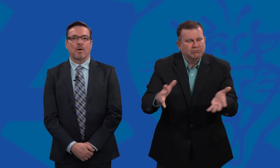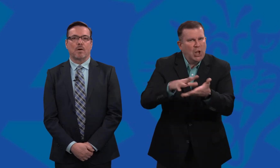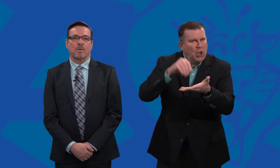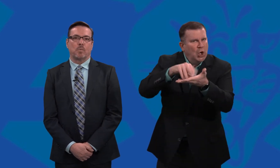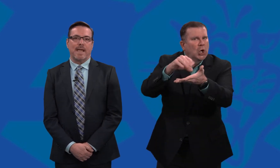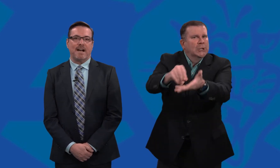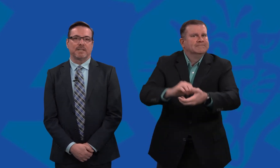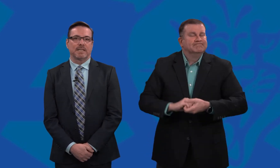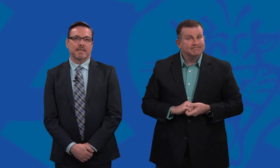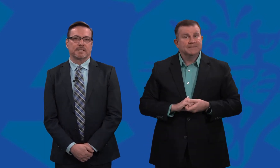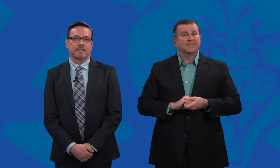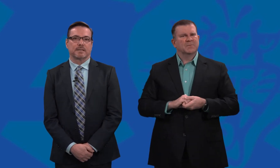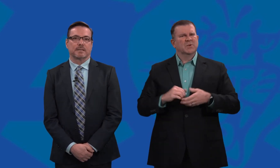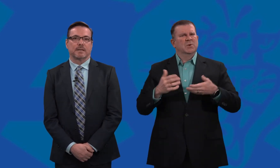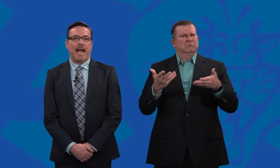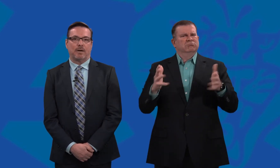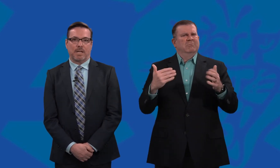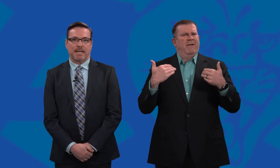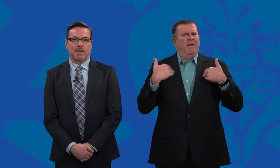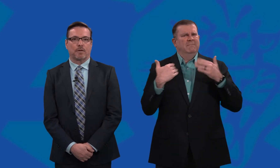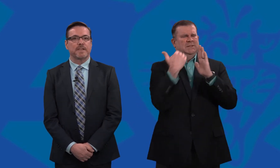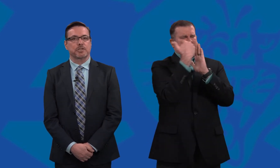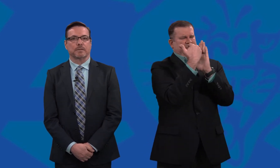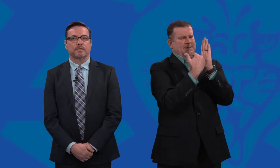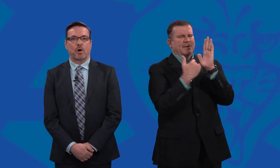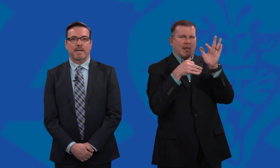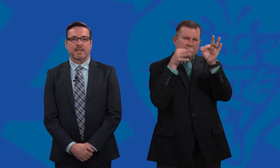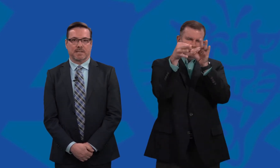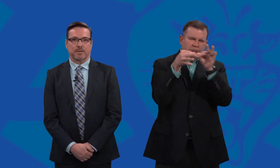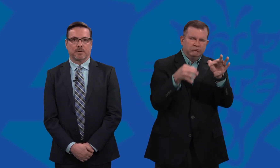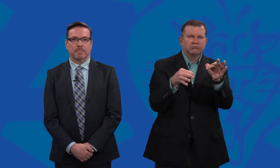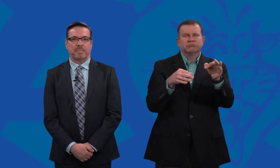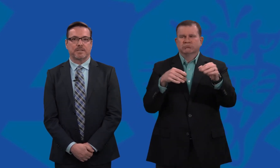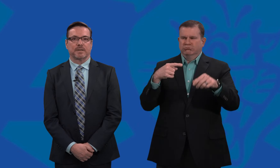We have a list outlining our vision for our next leader based on input